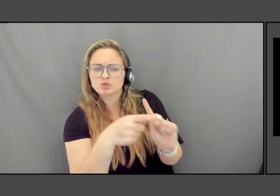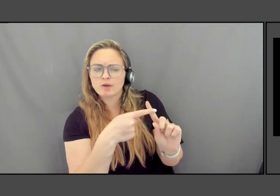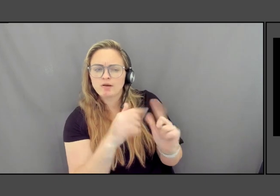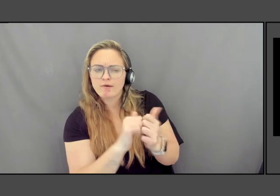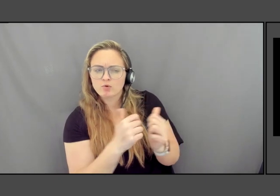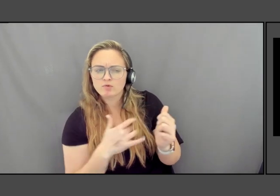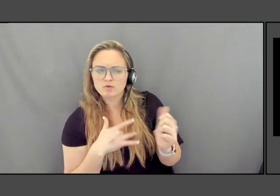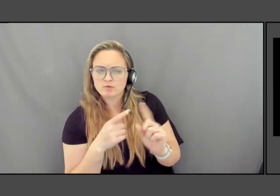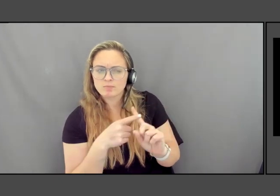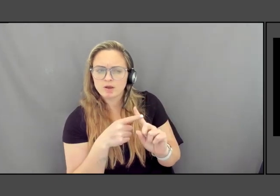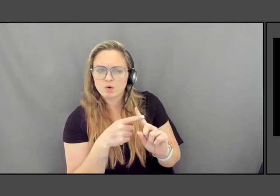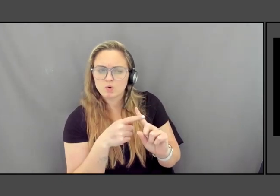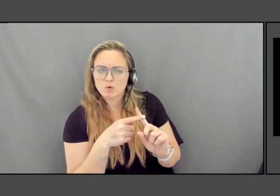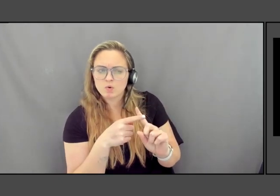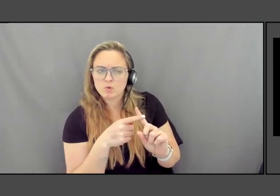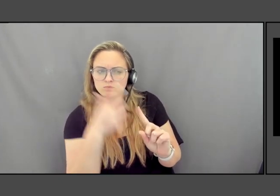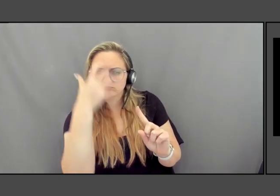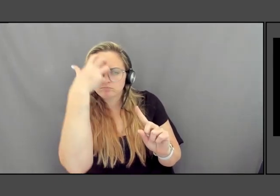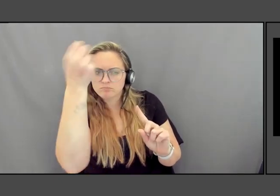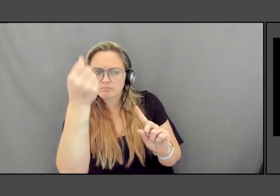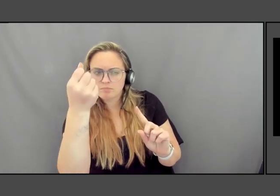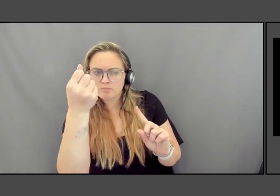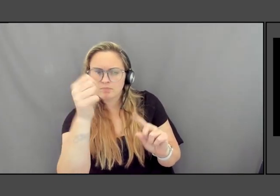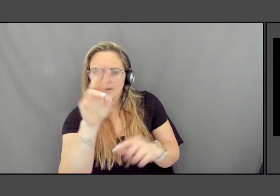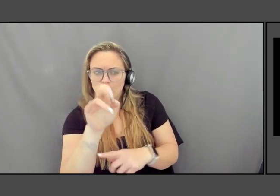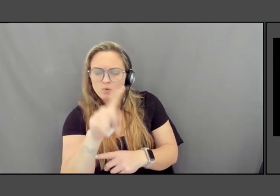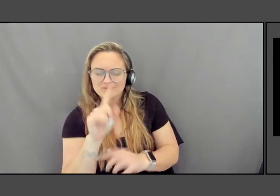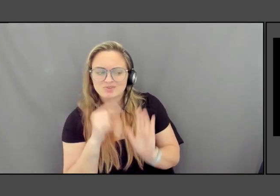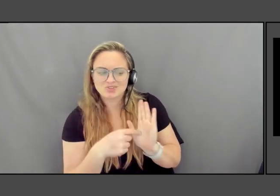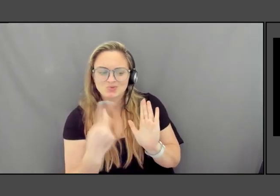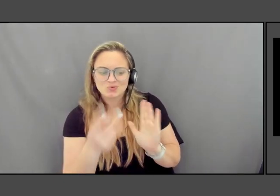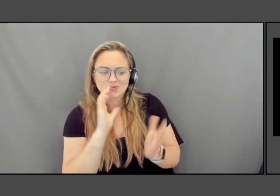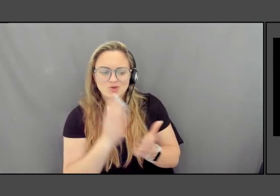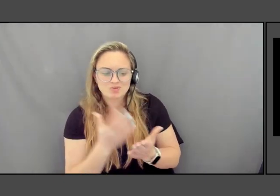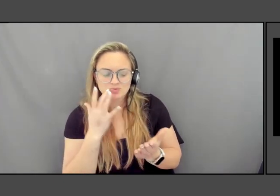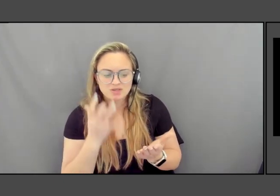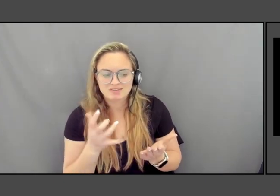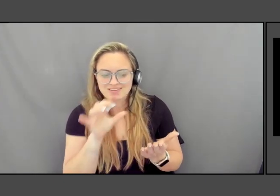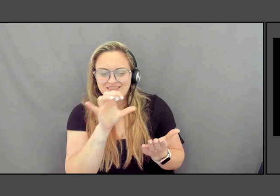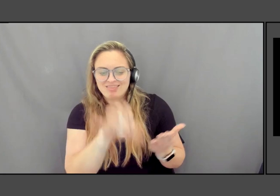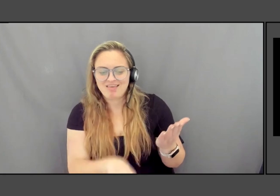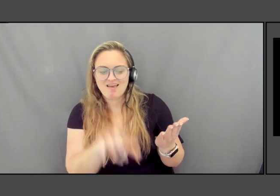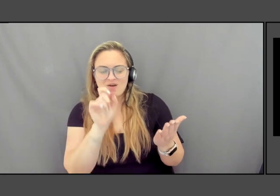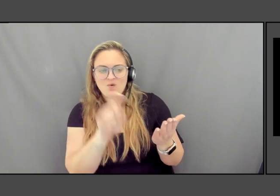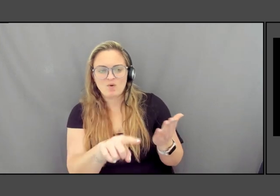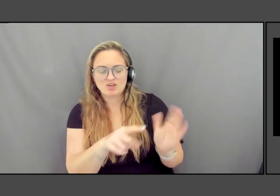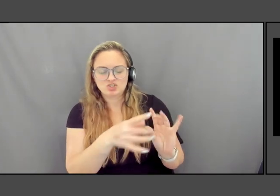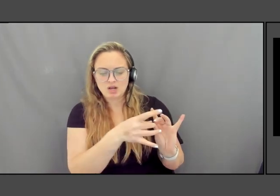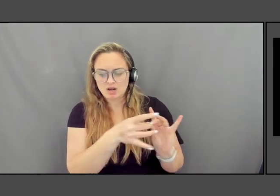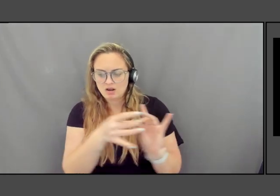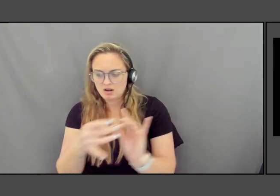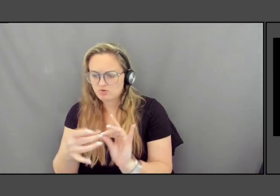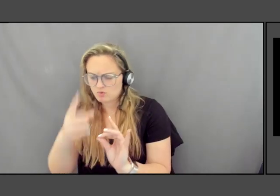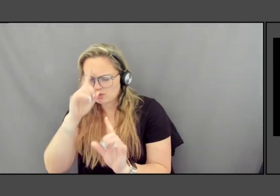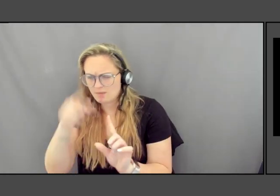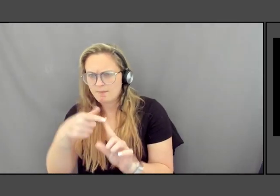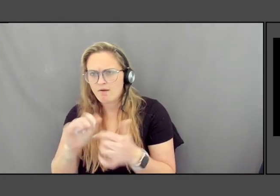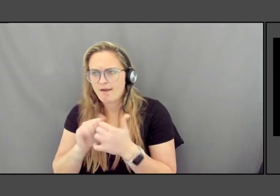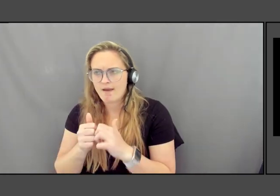Well, I think I was going to show you two images because in a way, that question led me to think about how well, even with the monuments